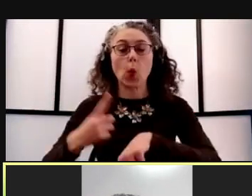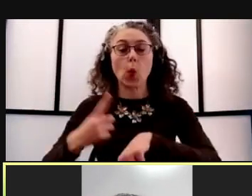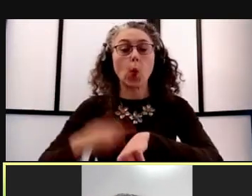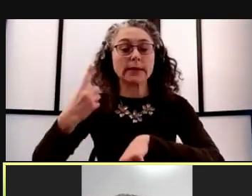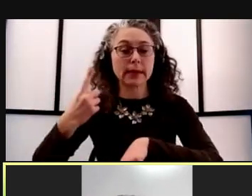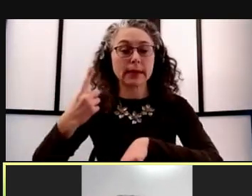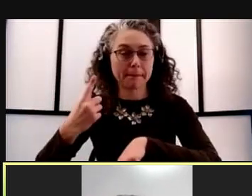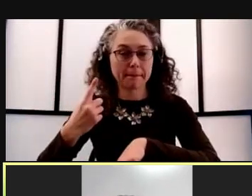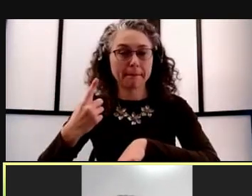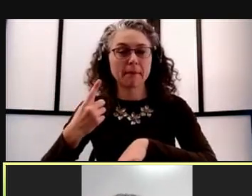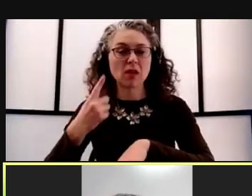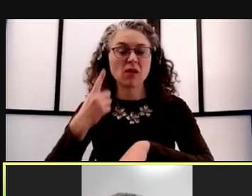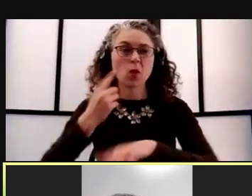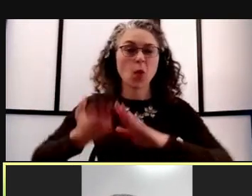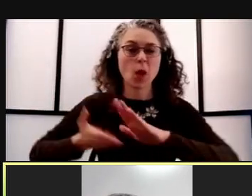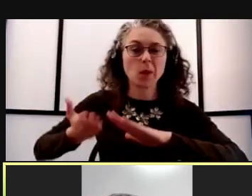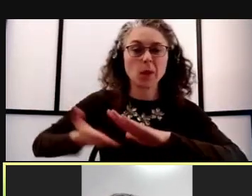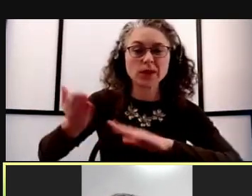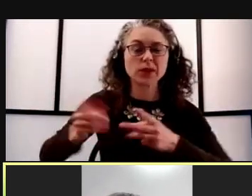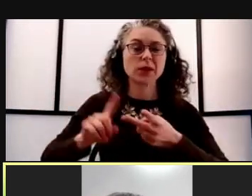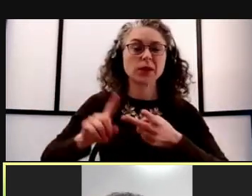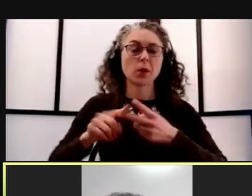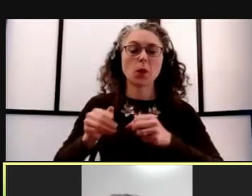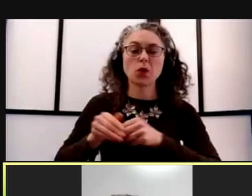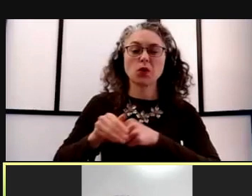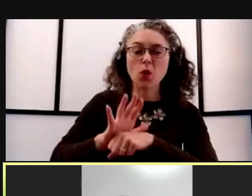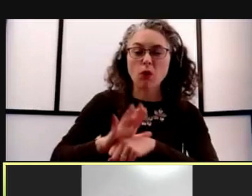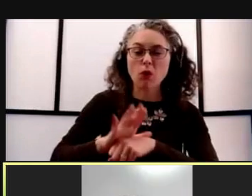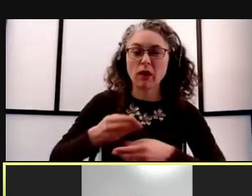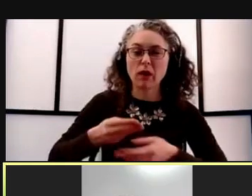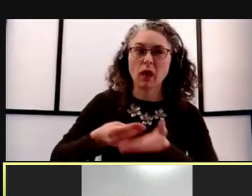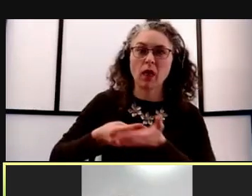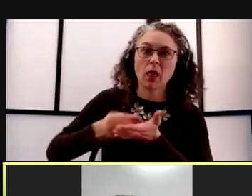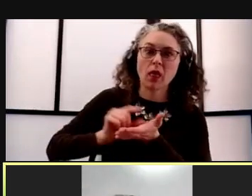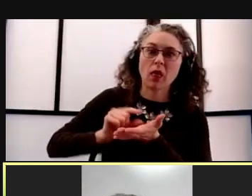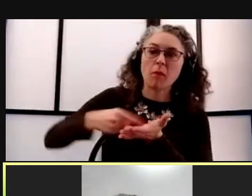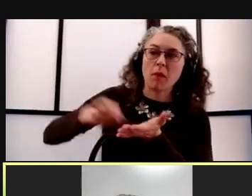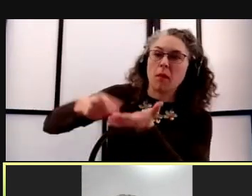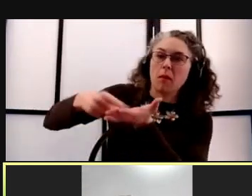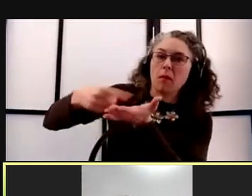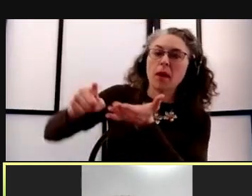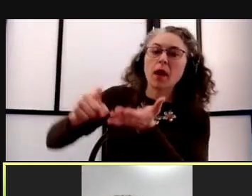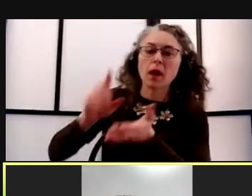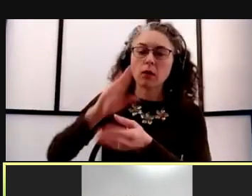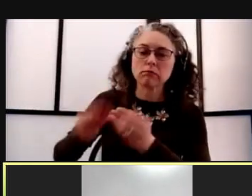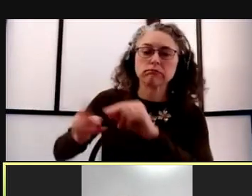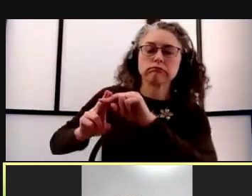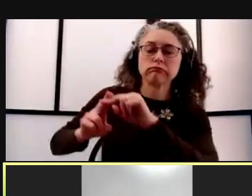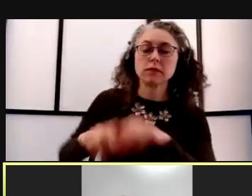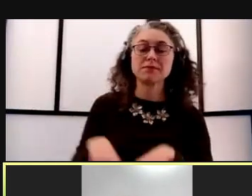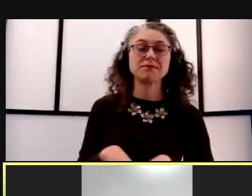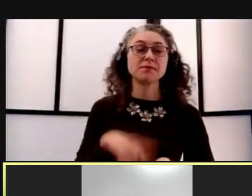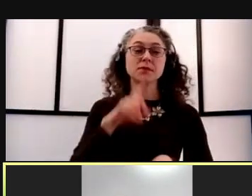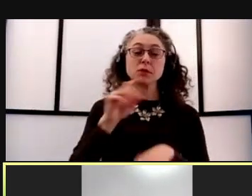as well as funds to assist with COVID expenses. Of course we will not know our actual state appropriation